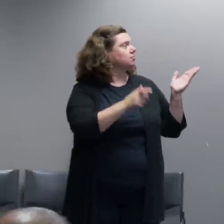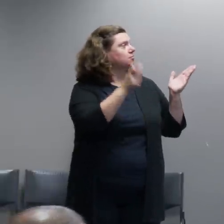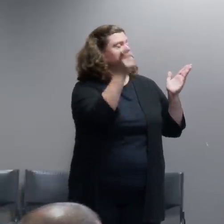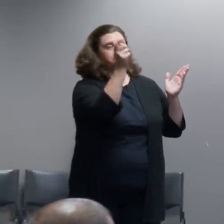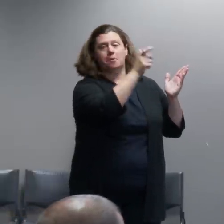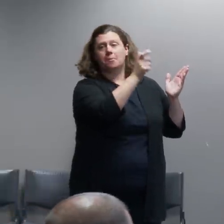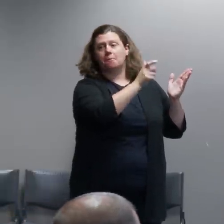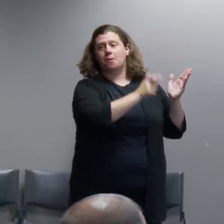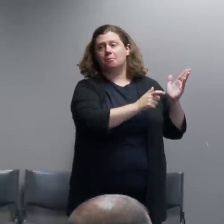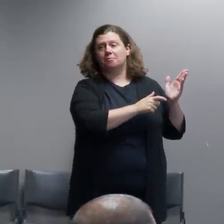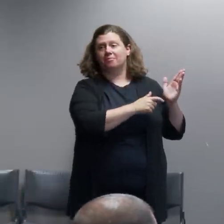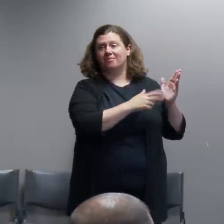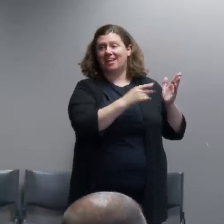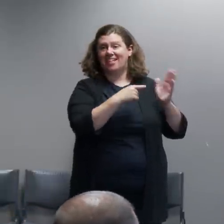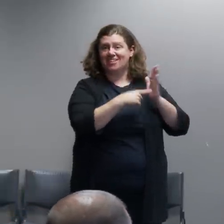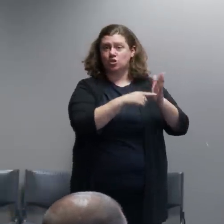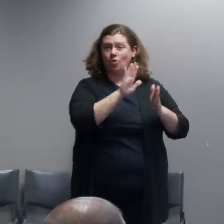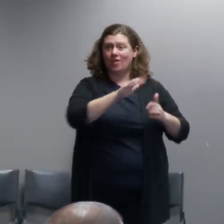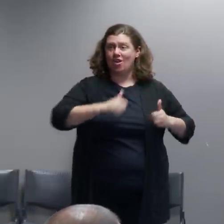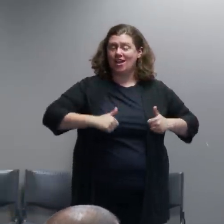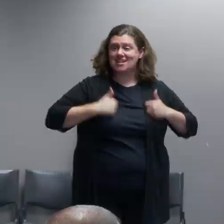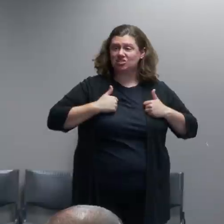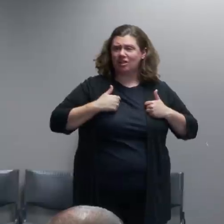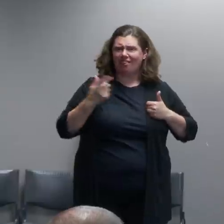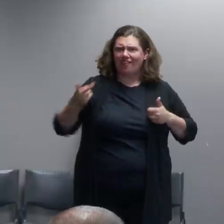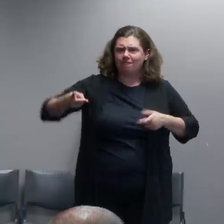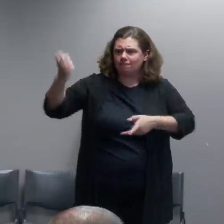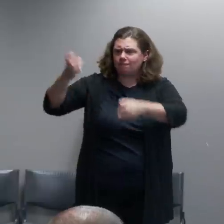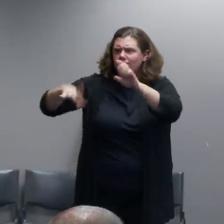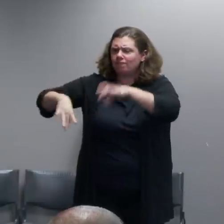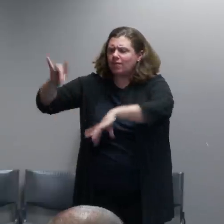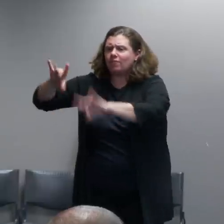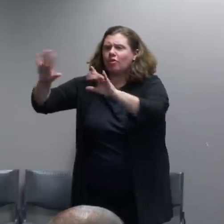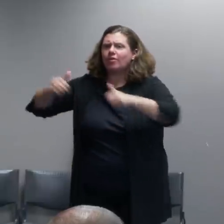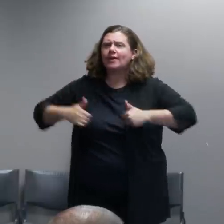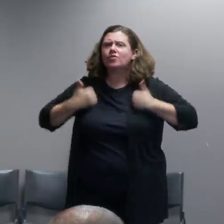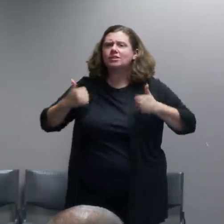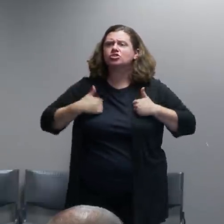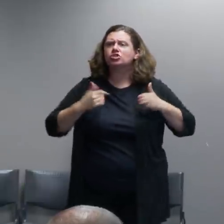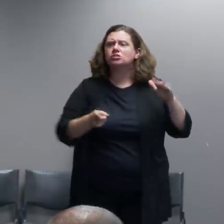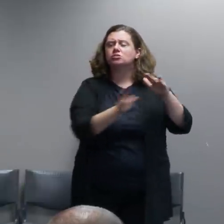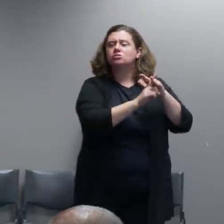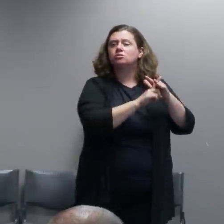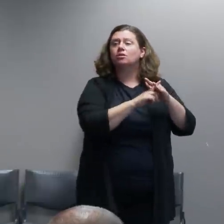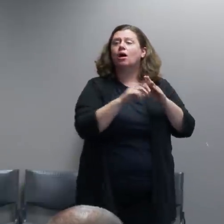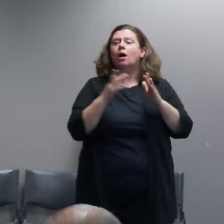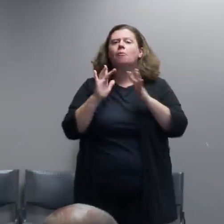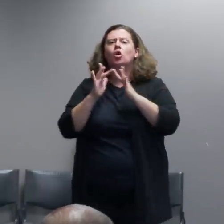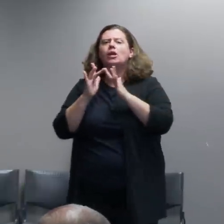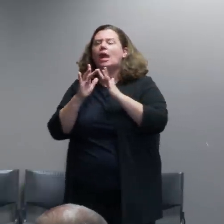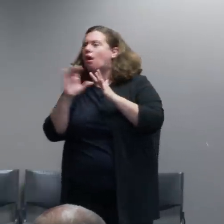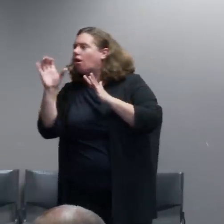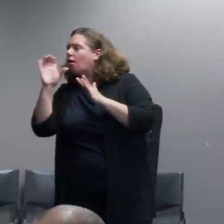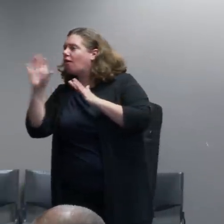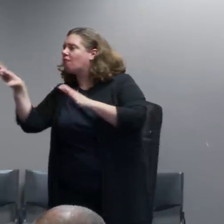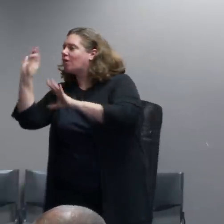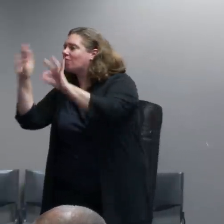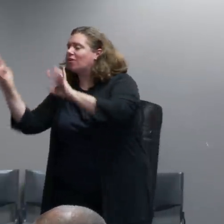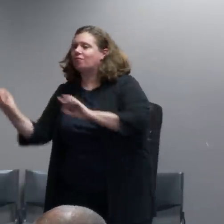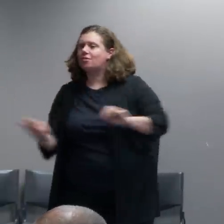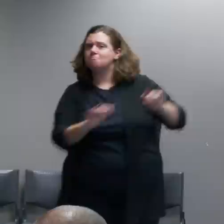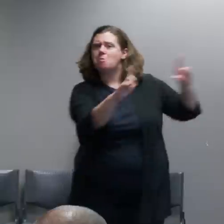these are necessarily accurate. This is online right now.